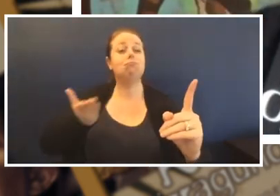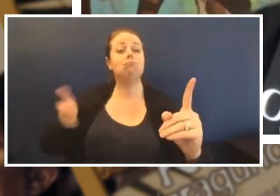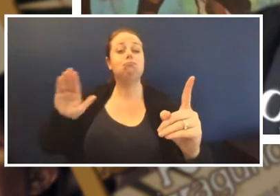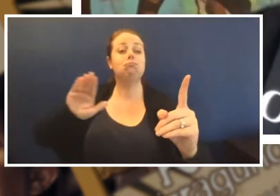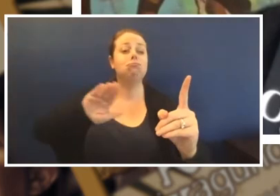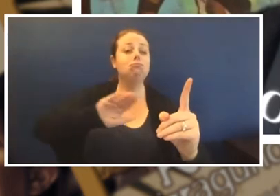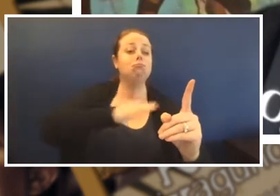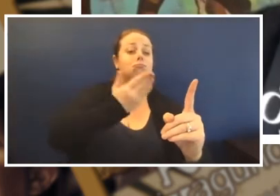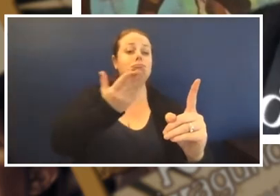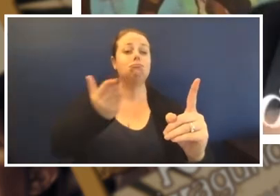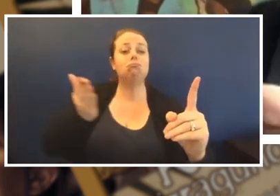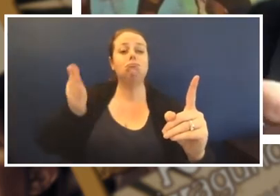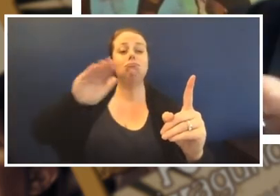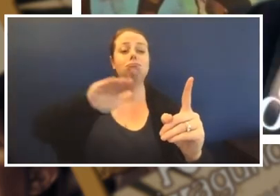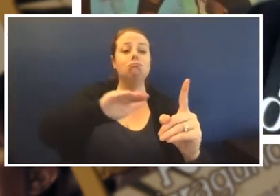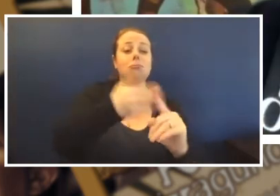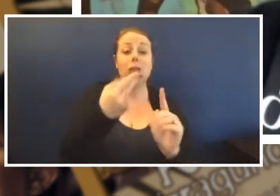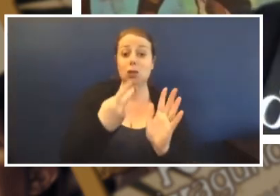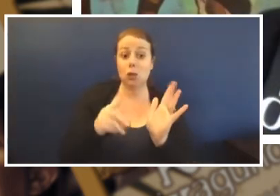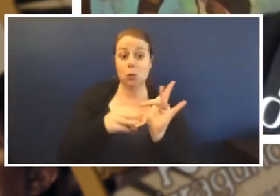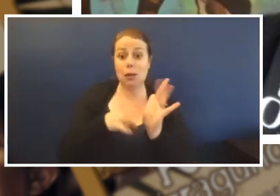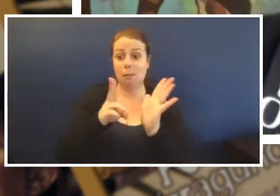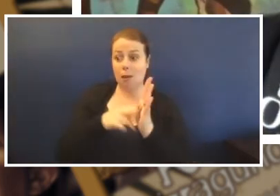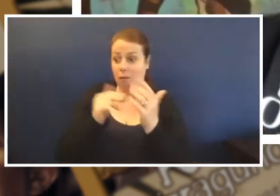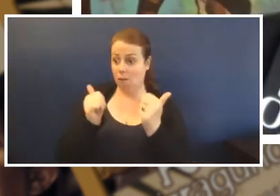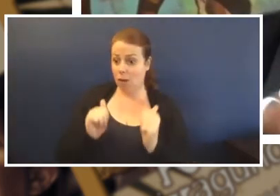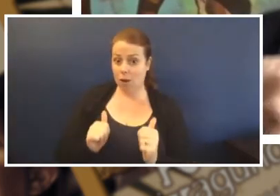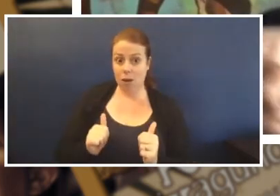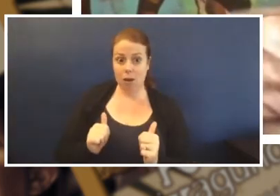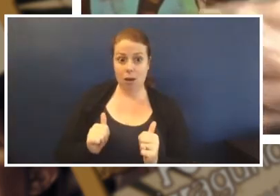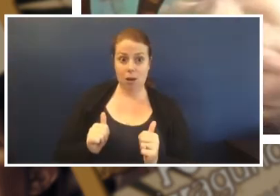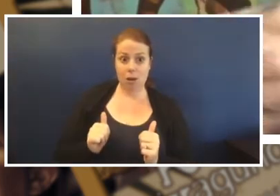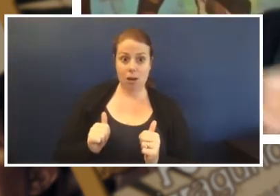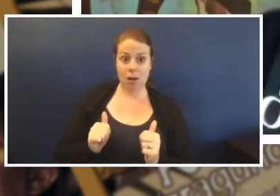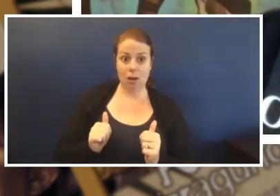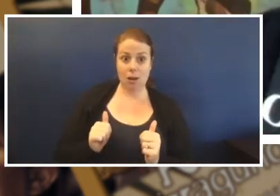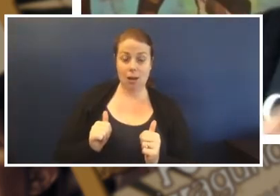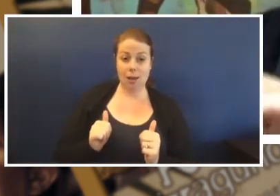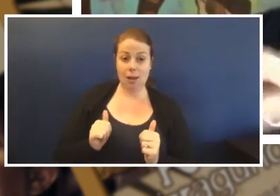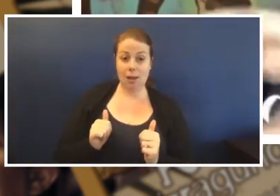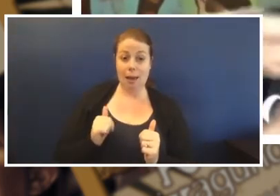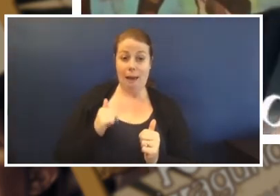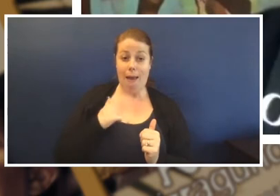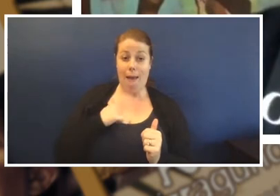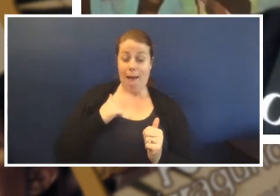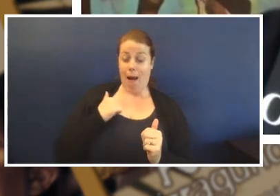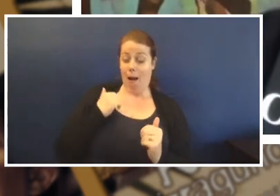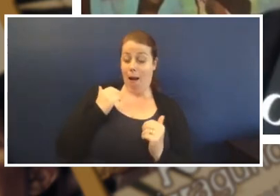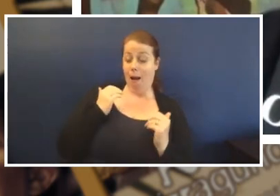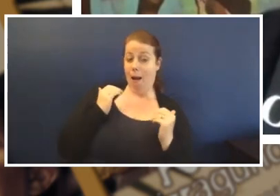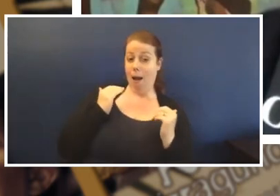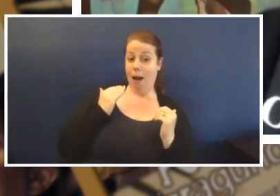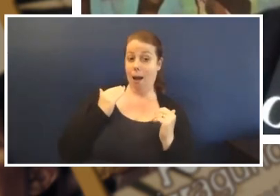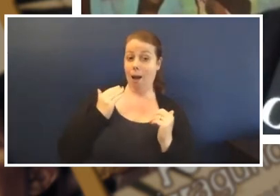so then 20 minutes was up and I just came to the end of the, you know, the first little bit of the